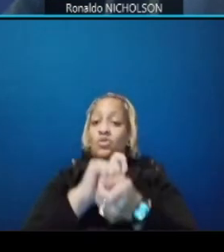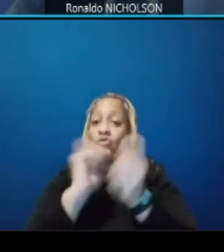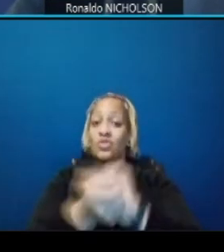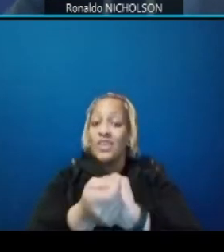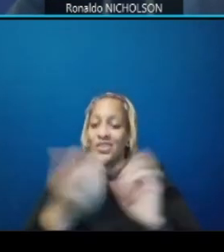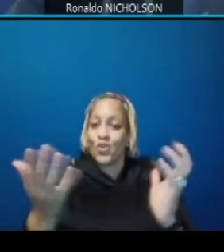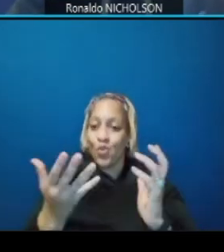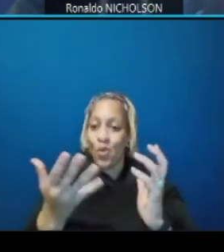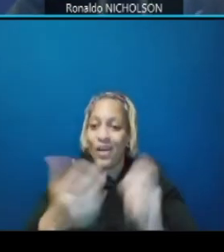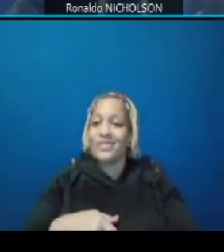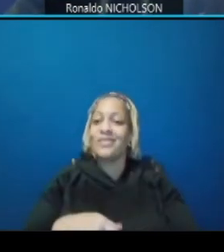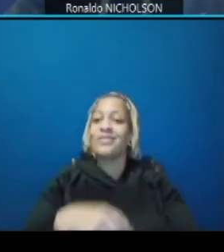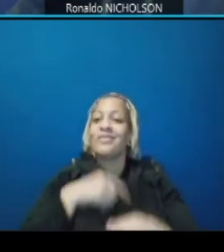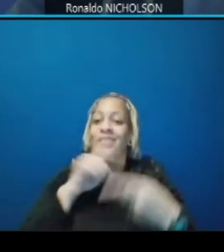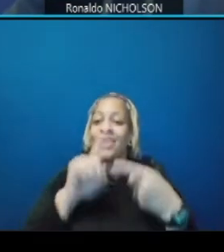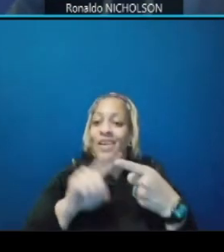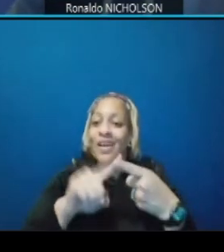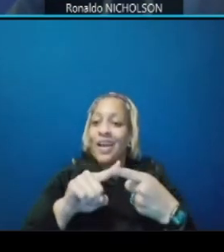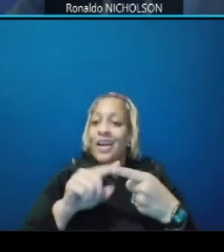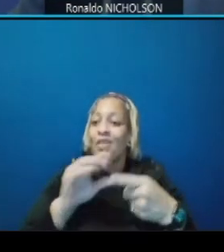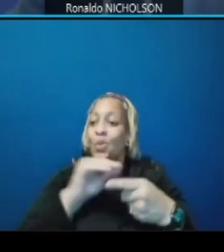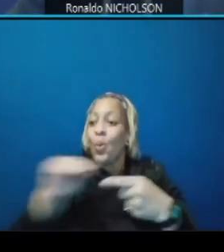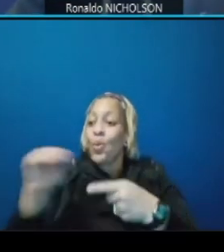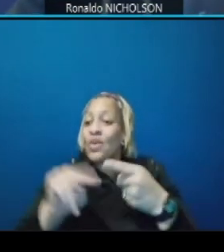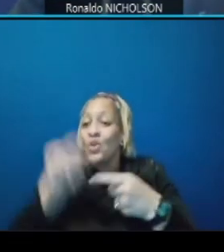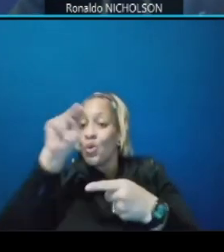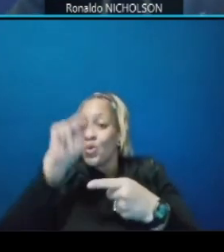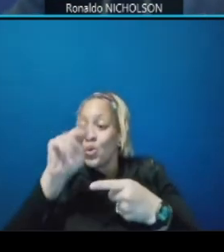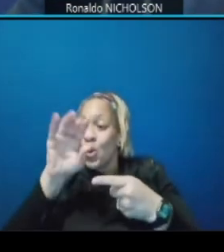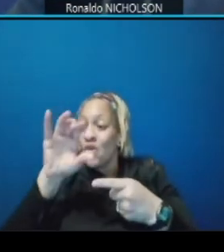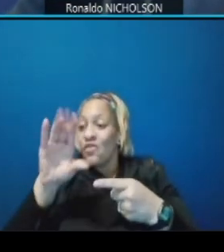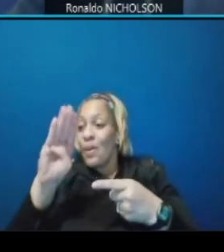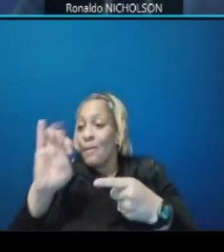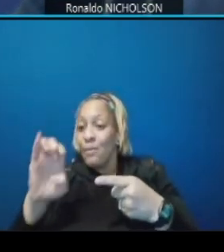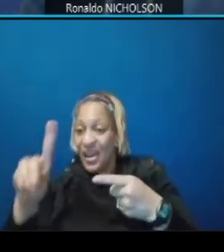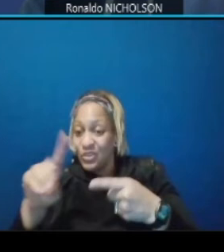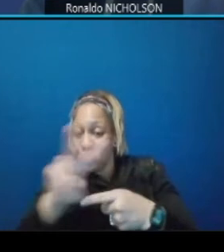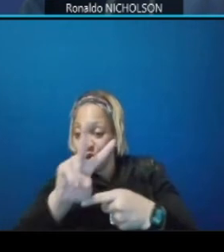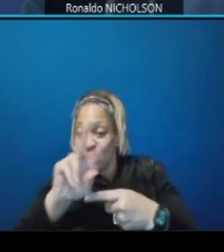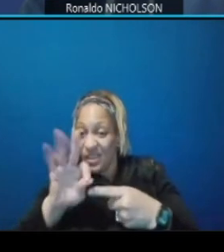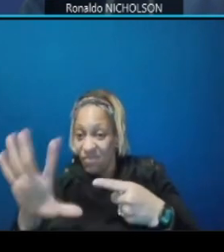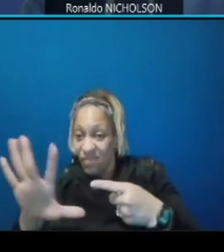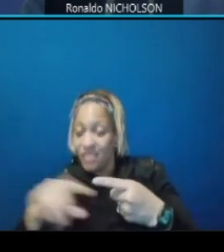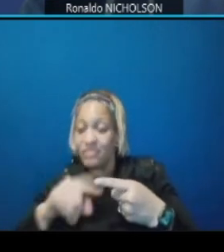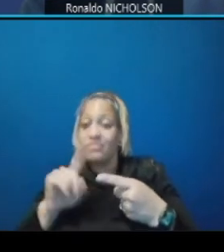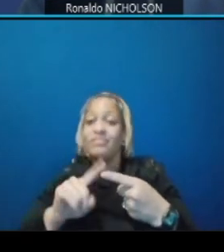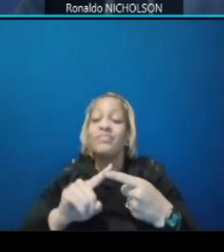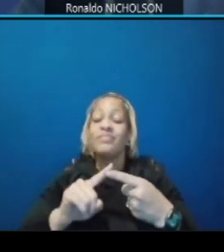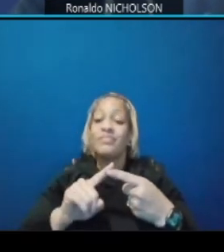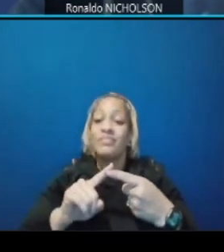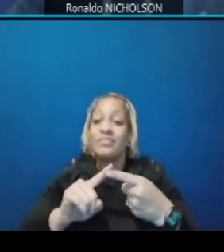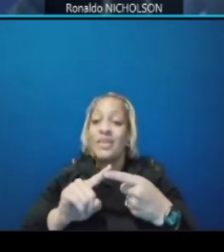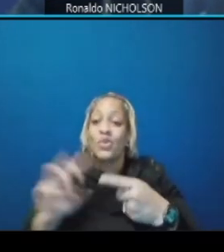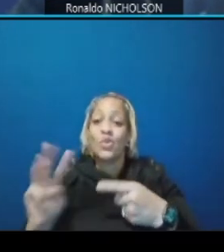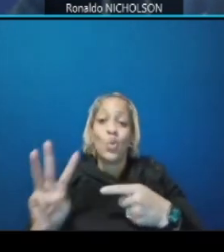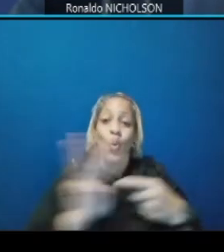will be the movement from northbound dc 295 to westbound benning road